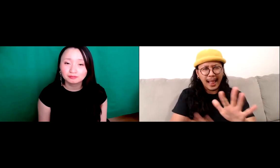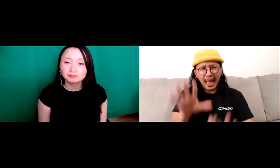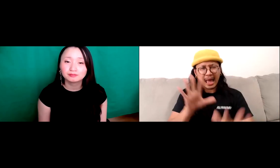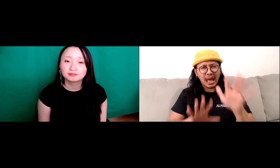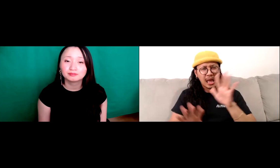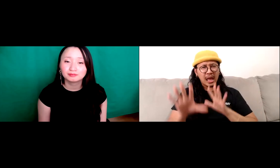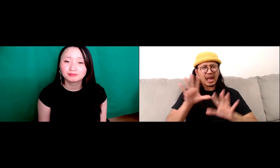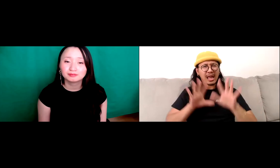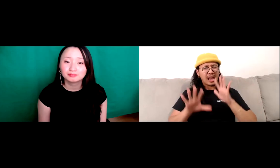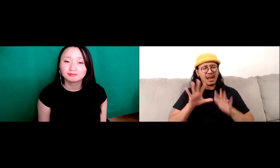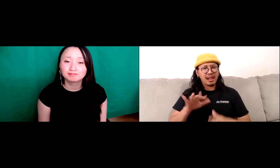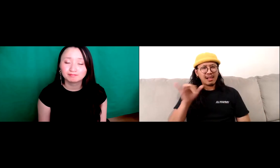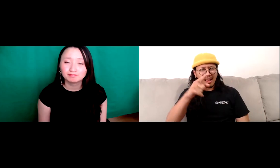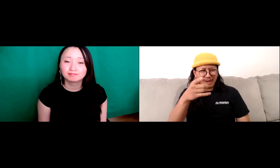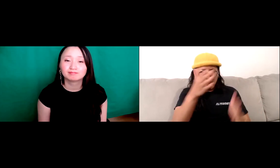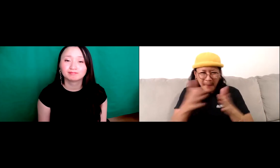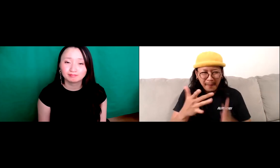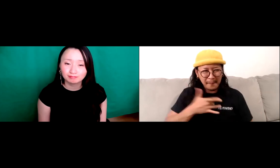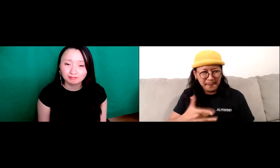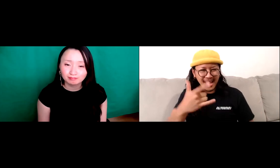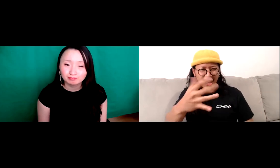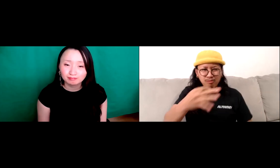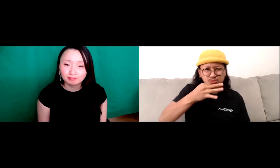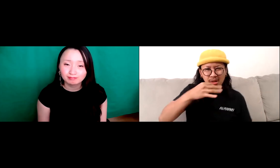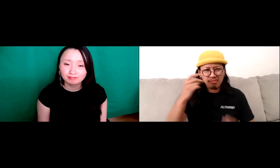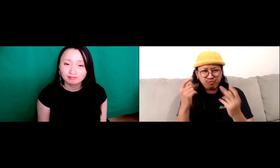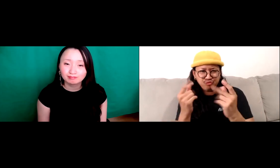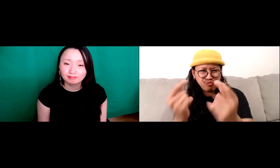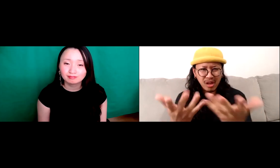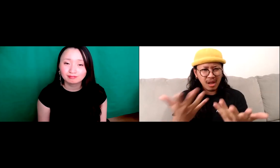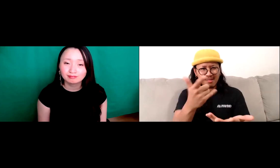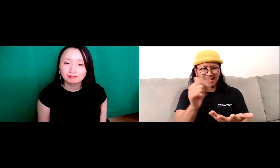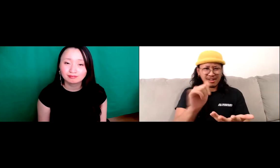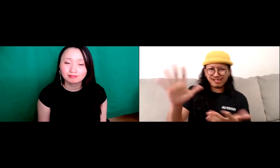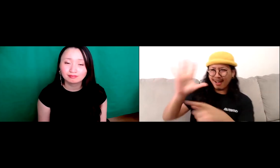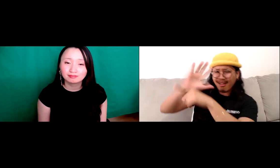math you know these things, and I'm over here backing up going, what is happening.